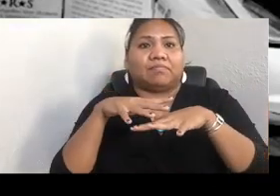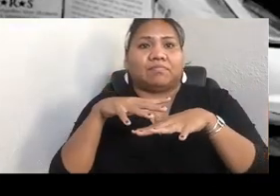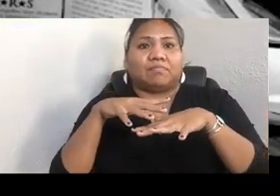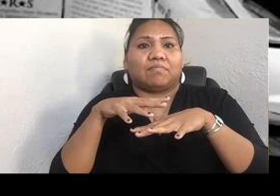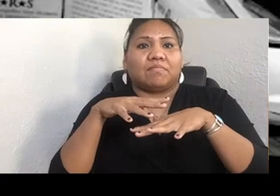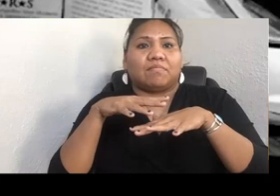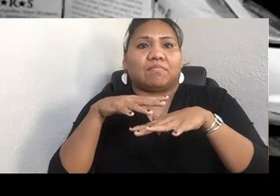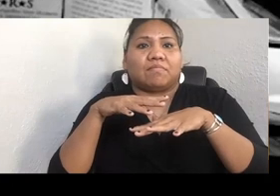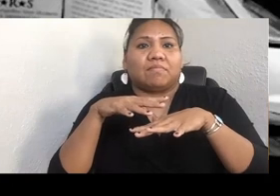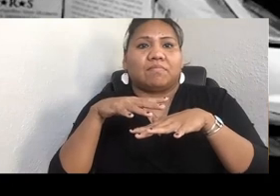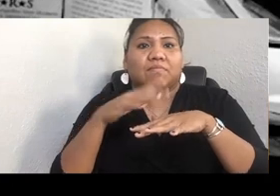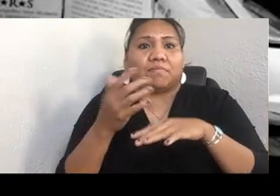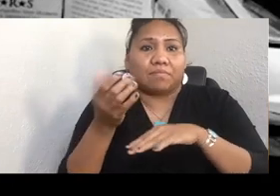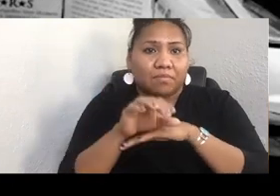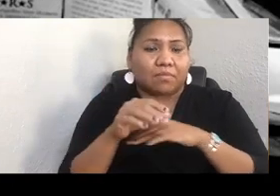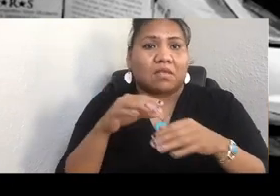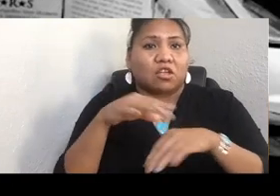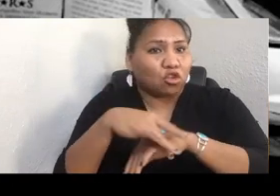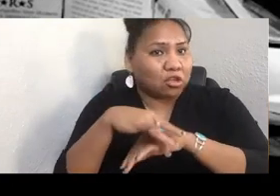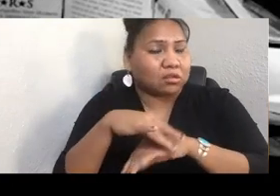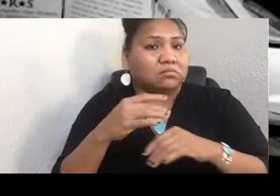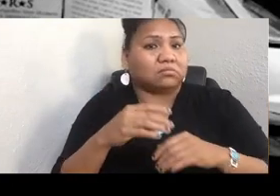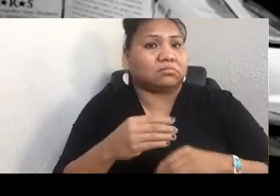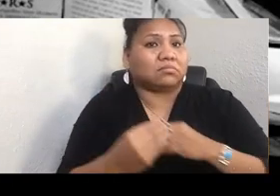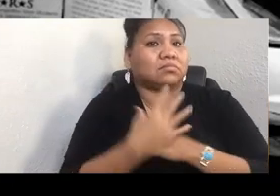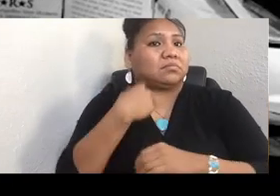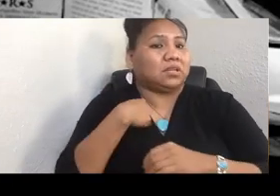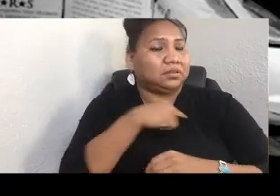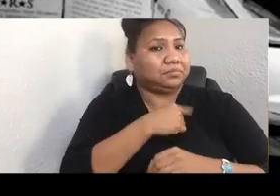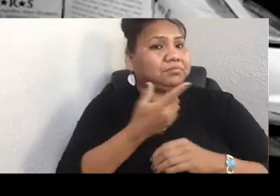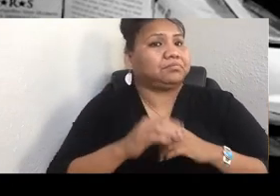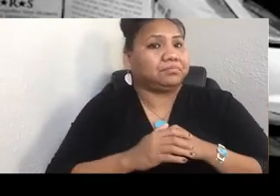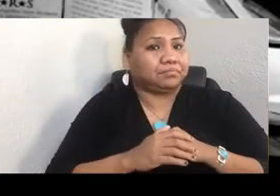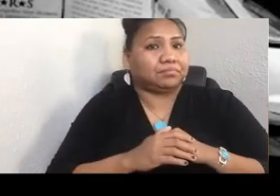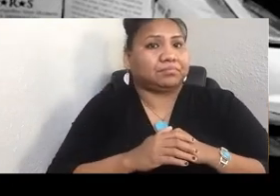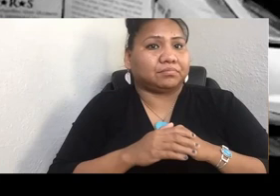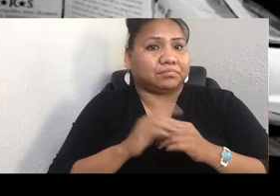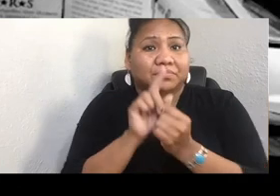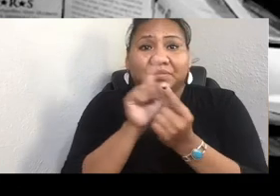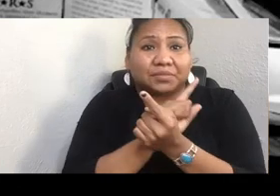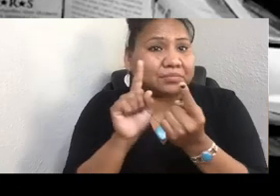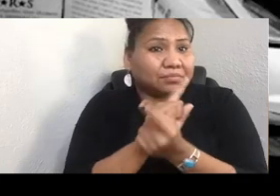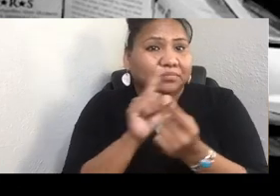Everywhere I went, I'd meet advocates who work tirelessly to preserve our core relationship with our mother